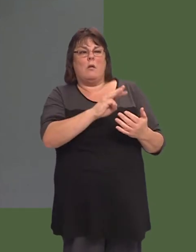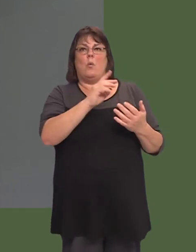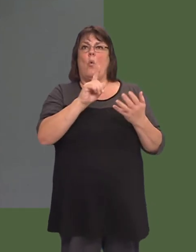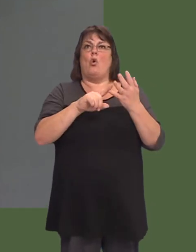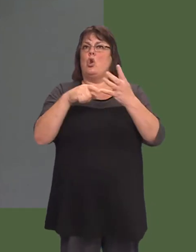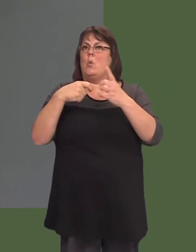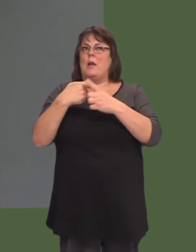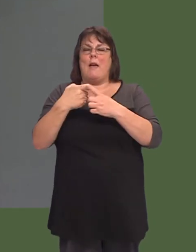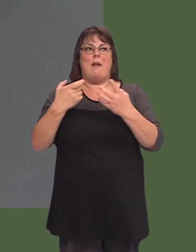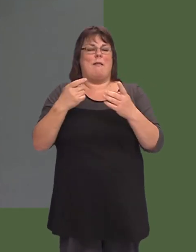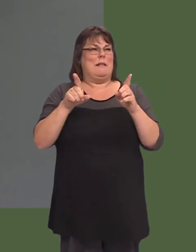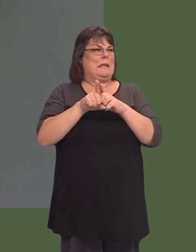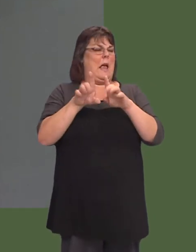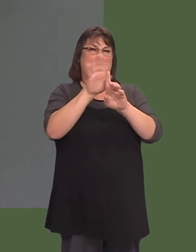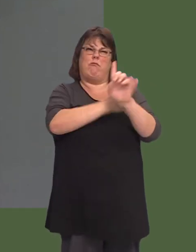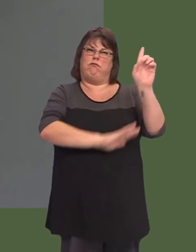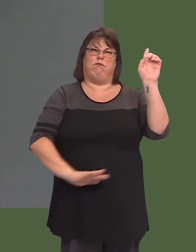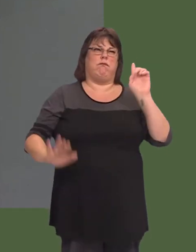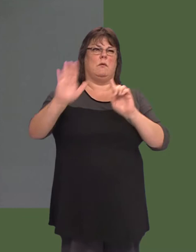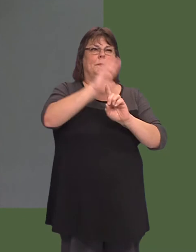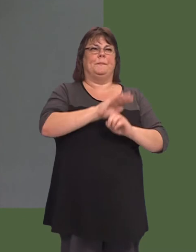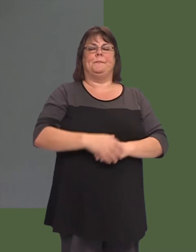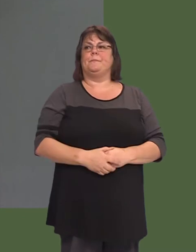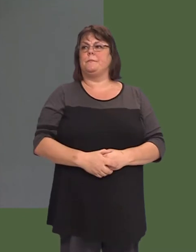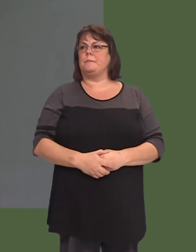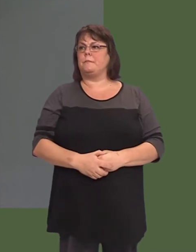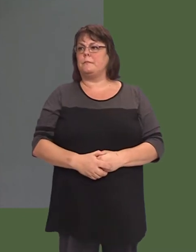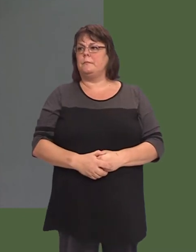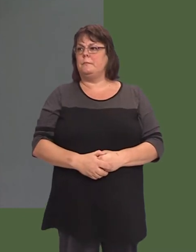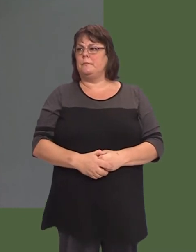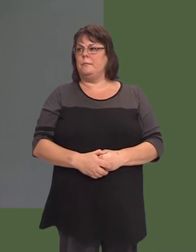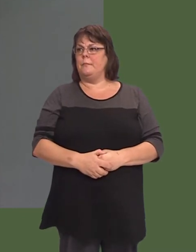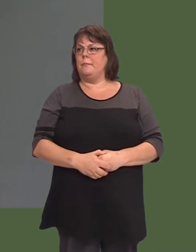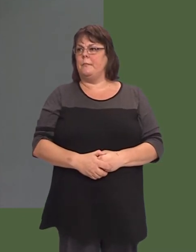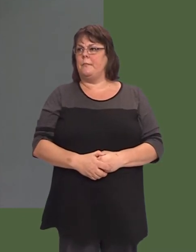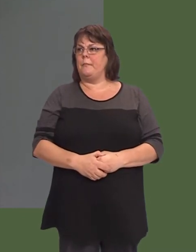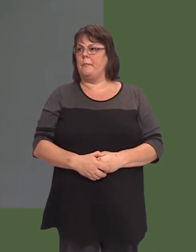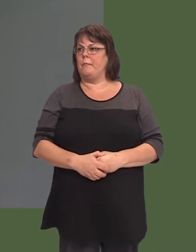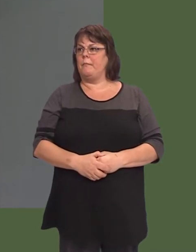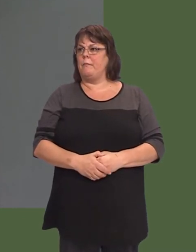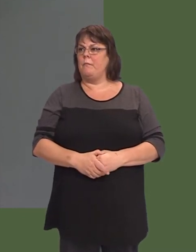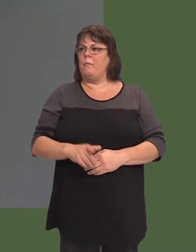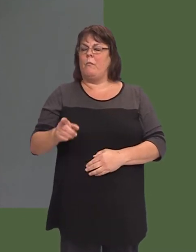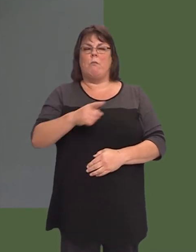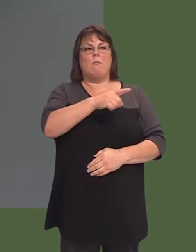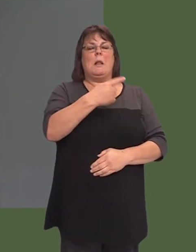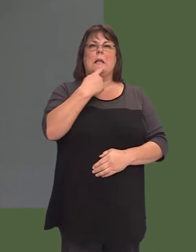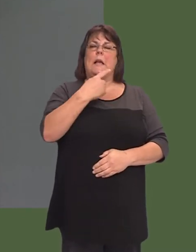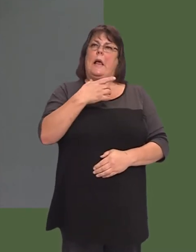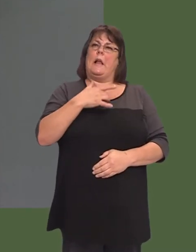the rest of the UK. What they did tell me was that theyíre looking at those challenges in a positive way, so